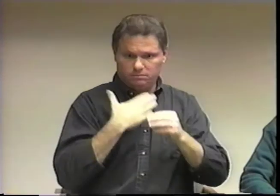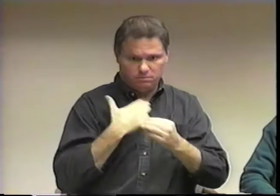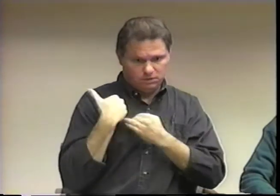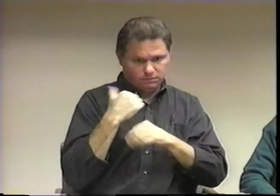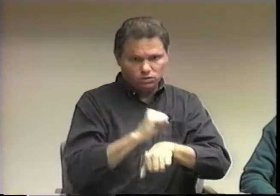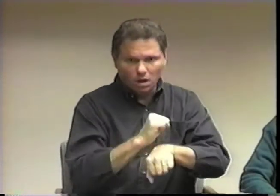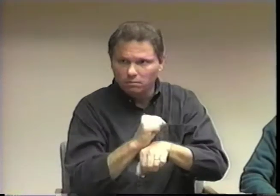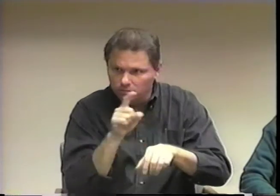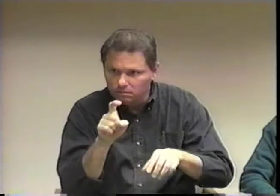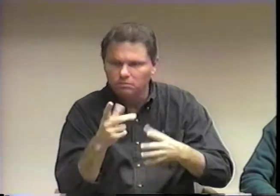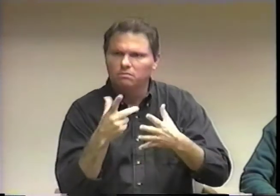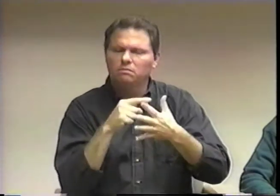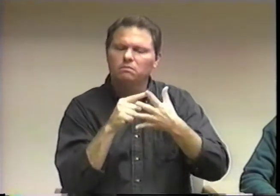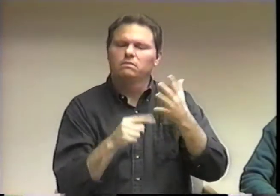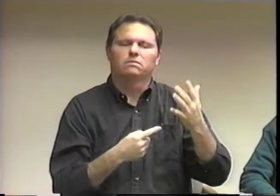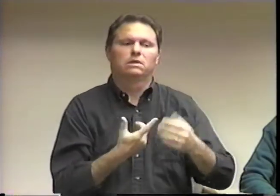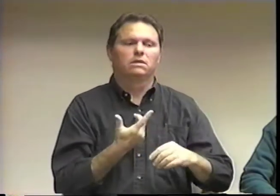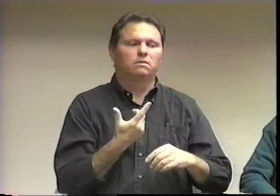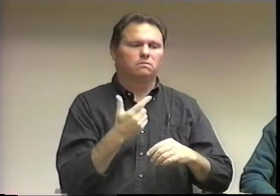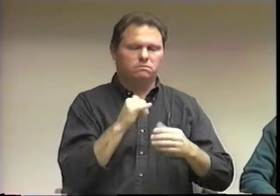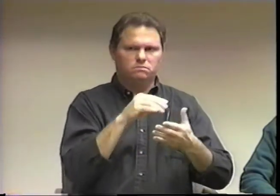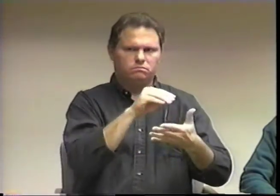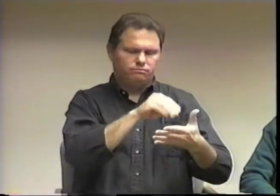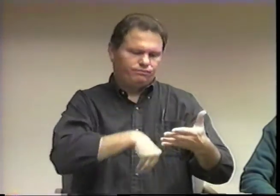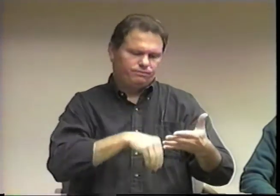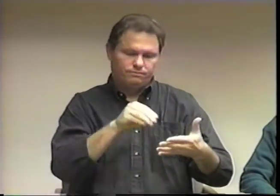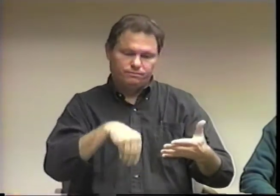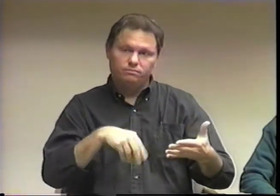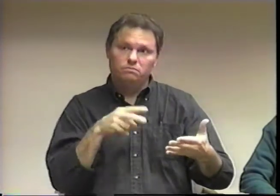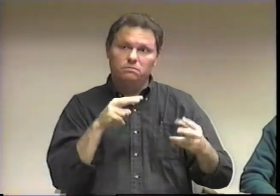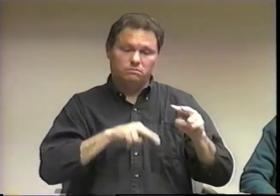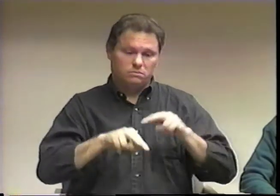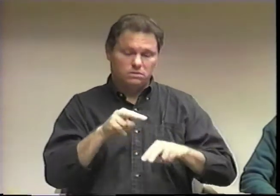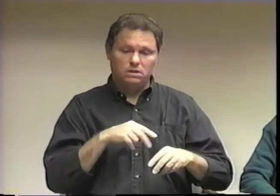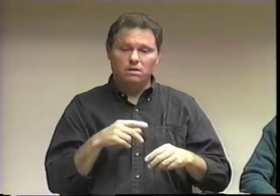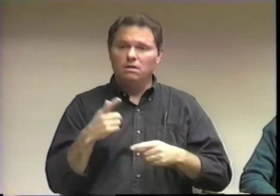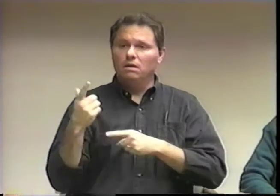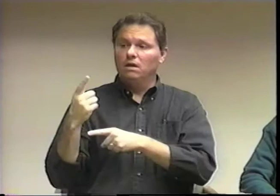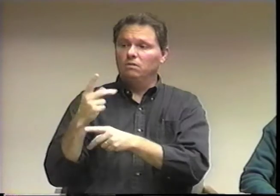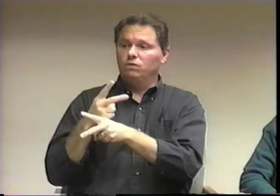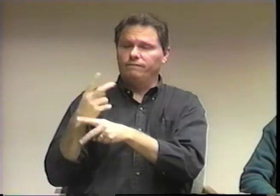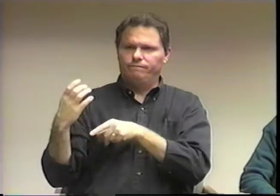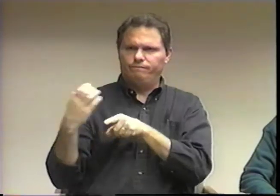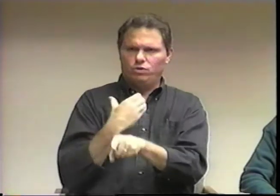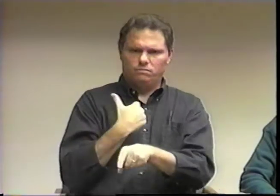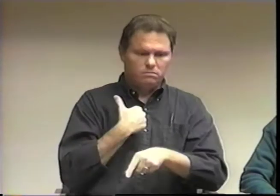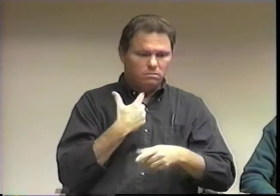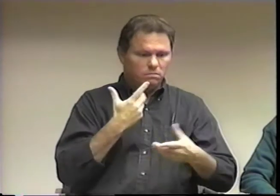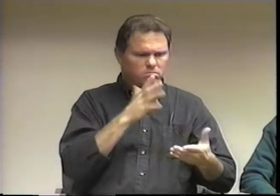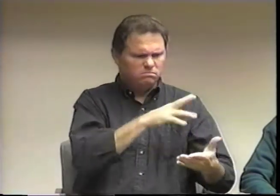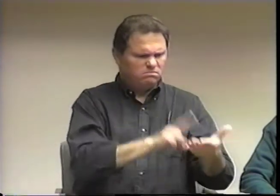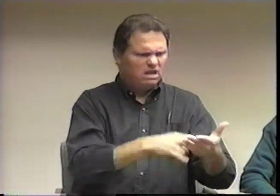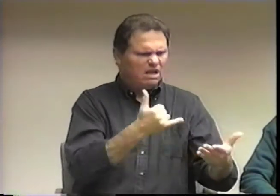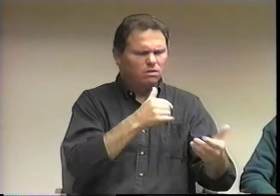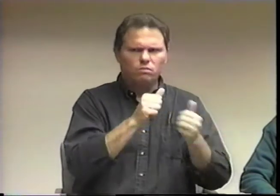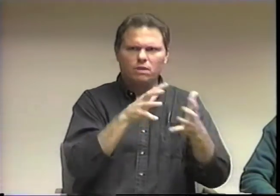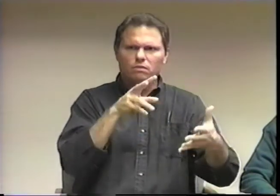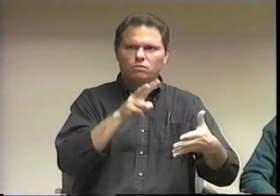to take on some additional responsibilities. My immediate supervisor had filled out the form